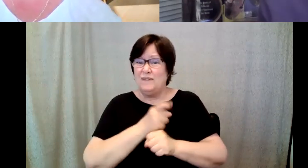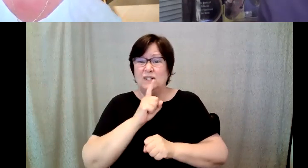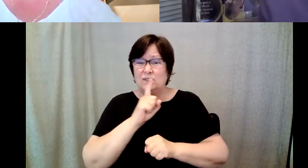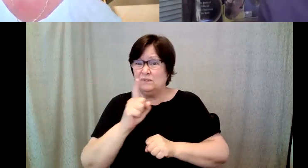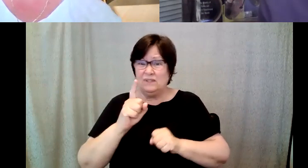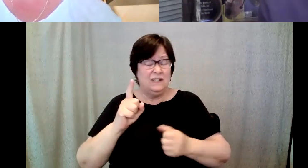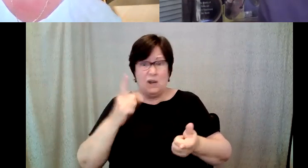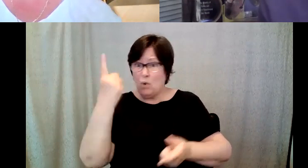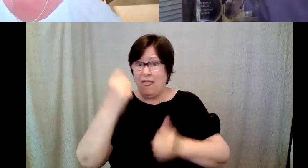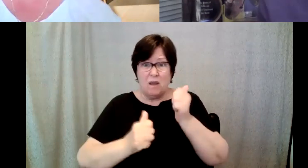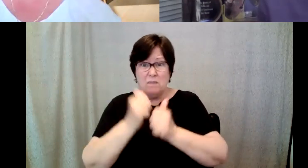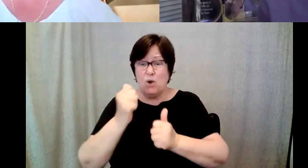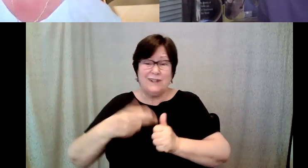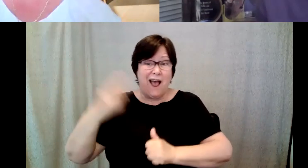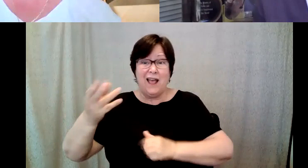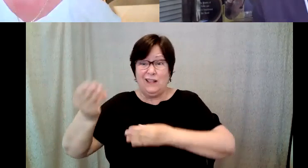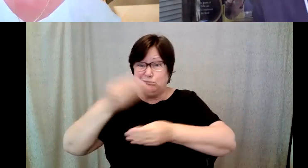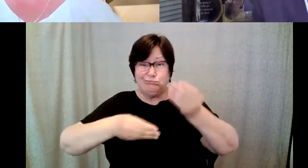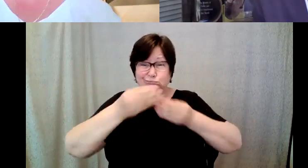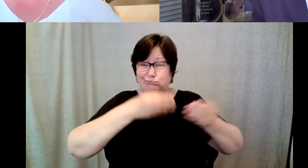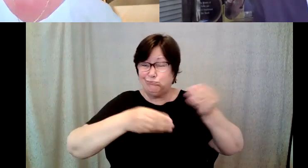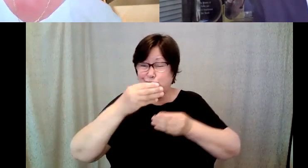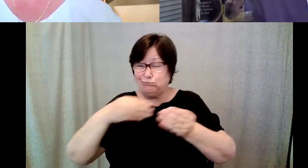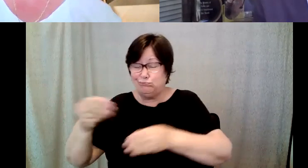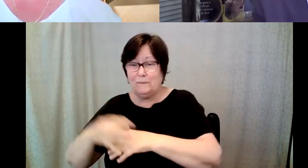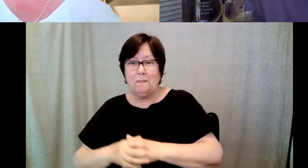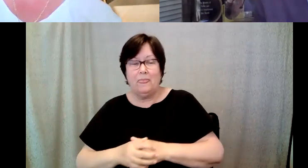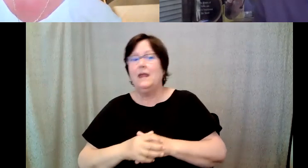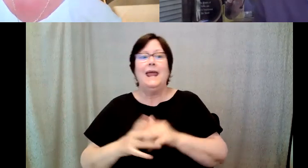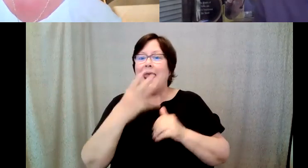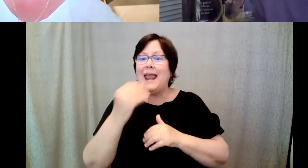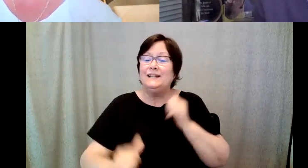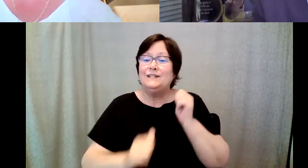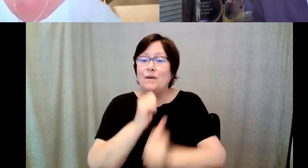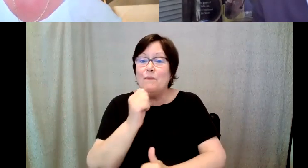to the national coffee association it's the most consumed beverage at aside from water.